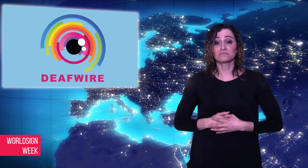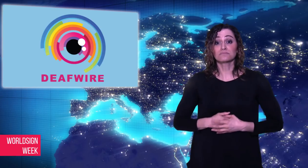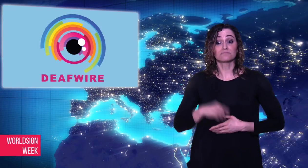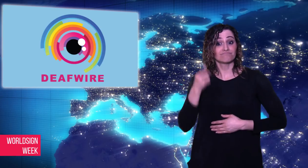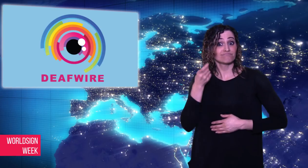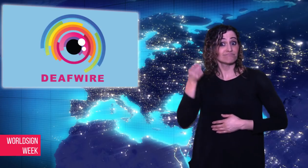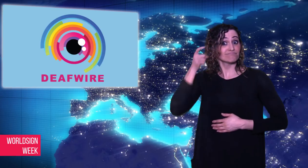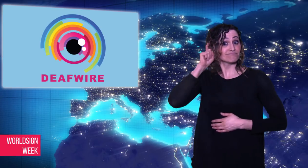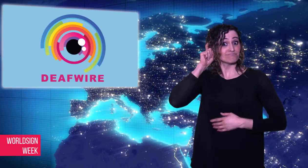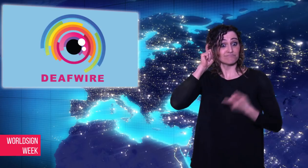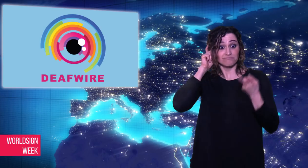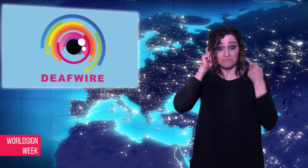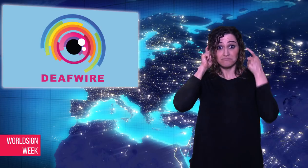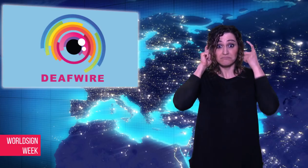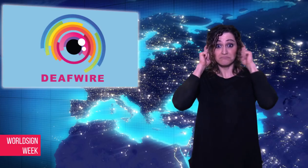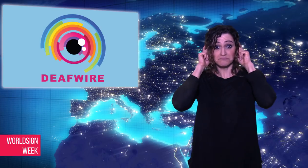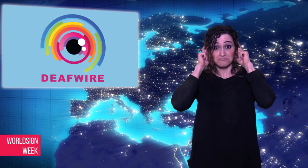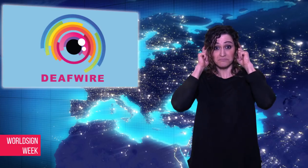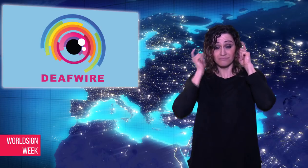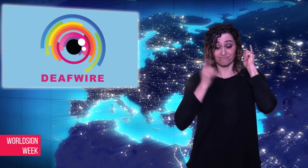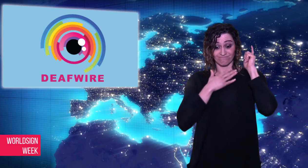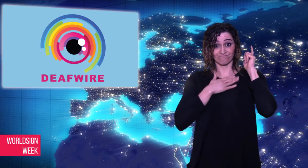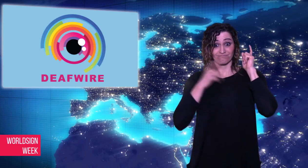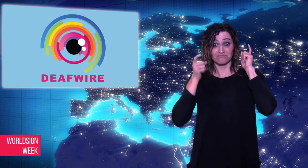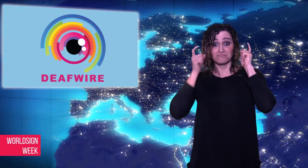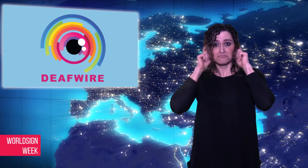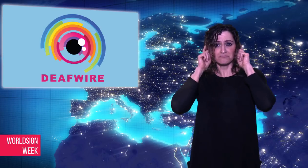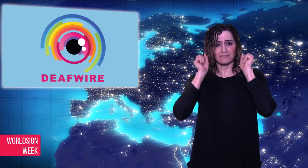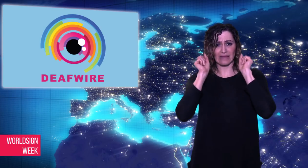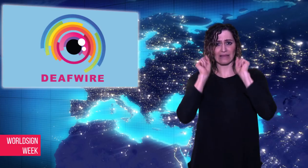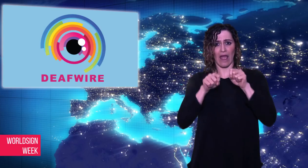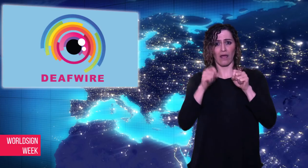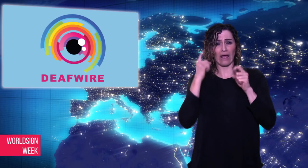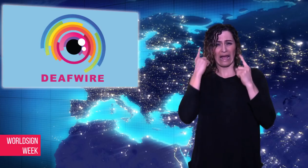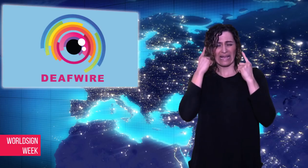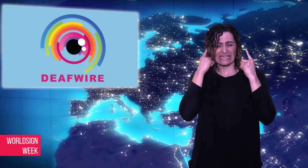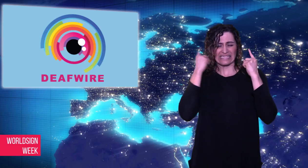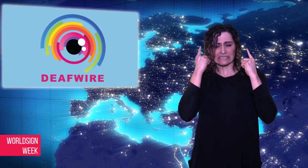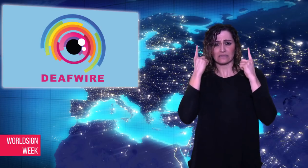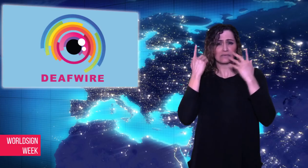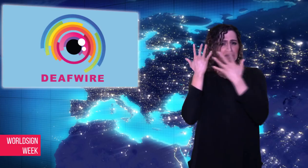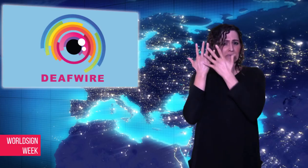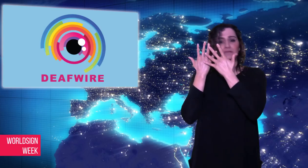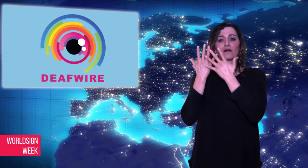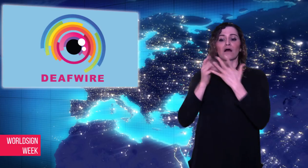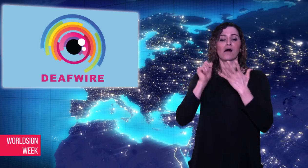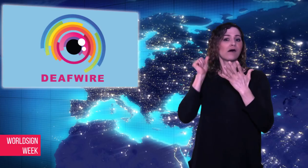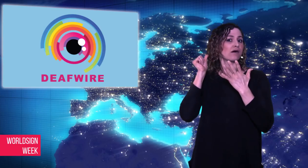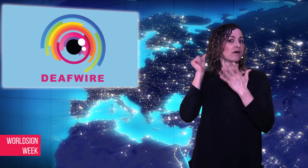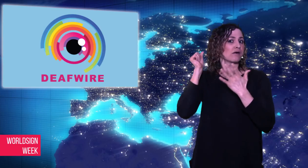modified hearing aids after six months